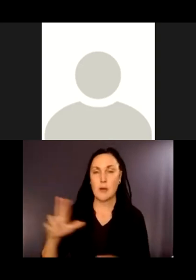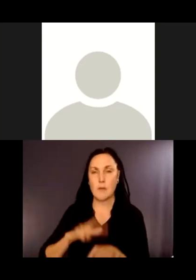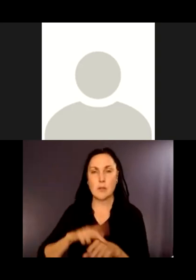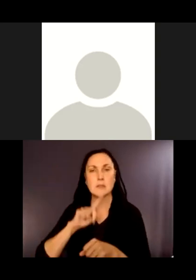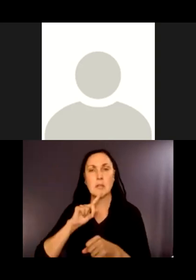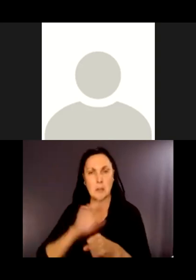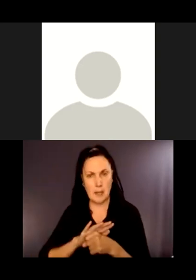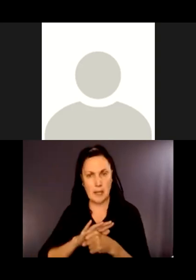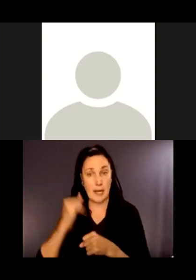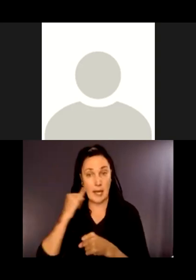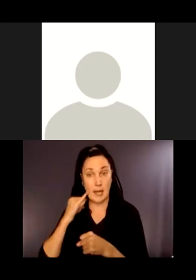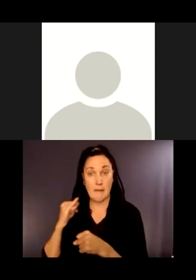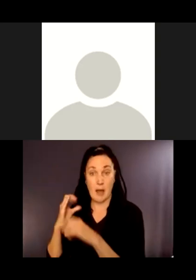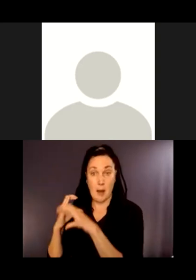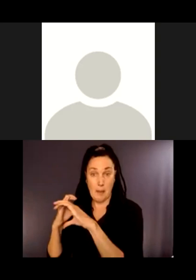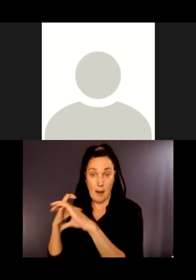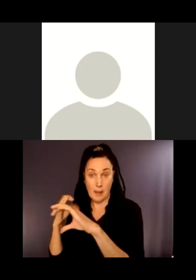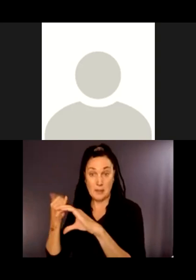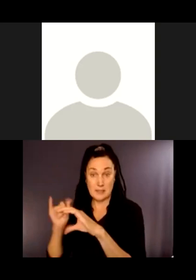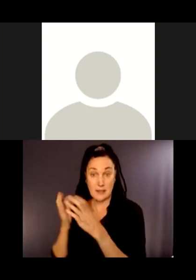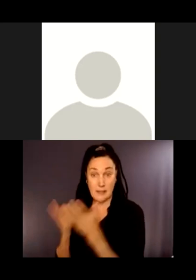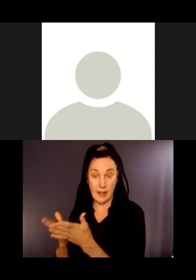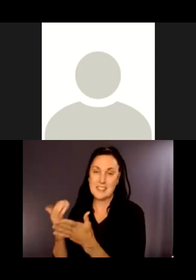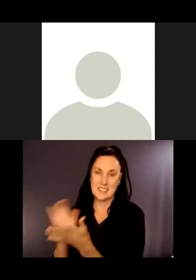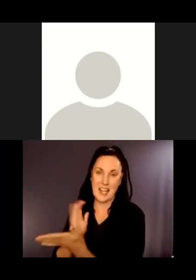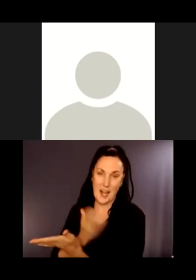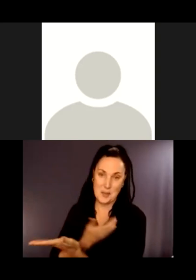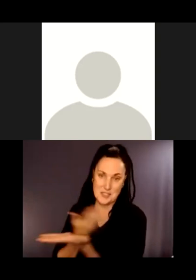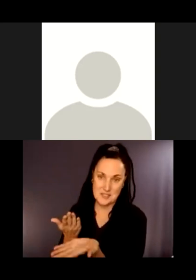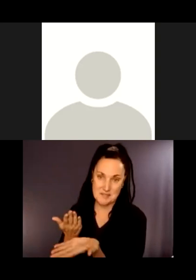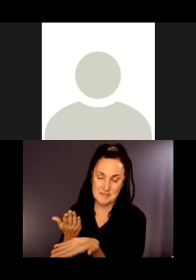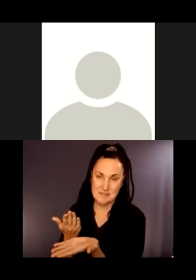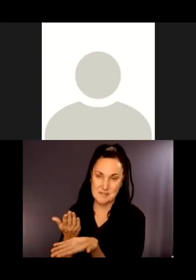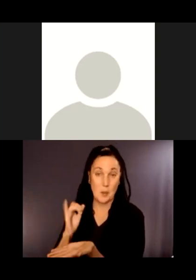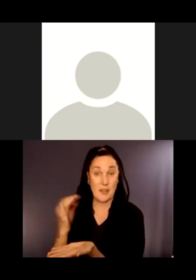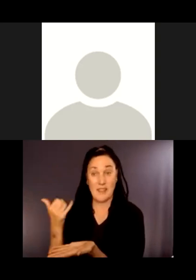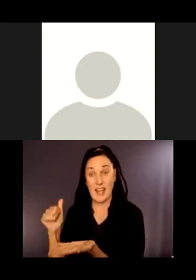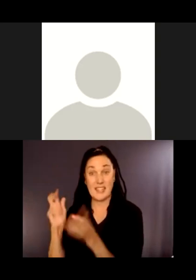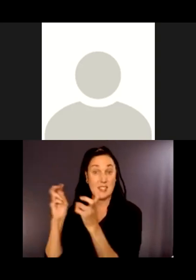there is pipe remaining there, it's still our pipe. So if there's any issues into the future, the county would